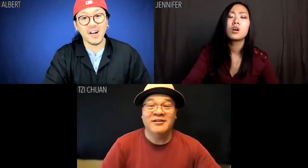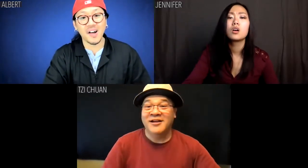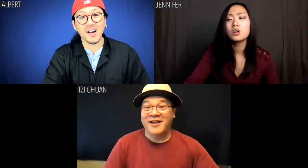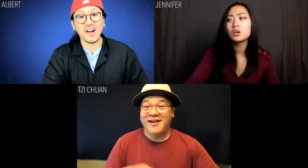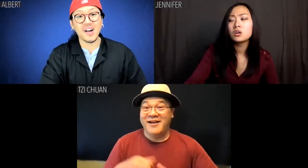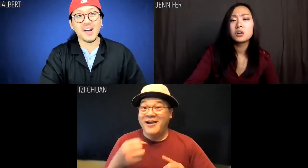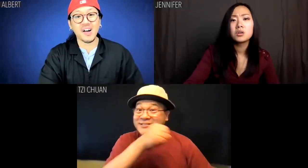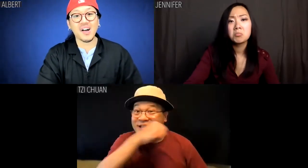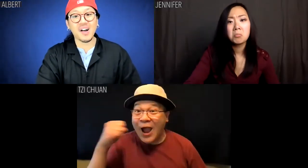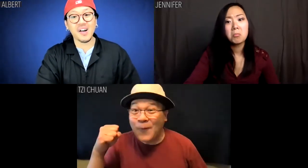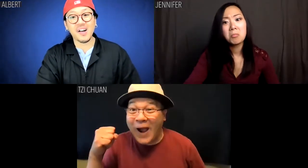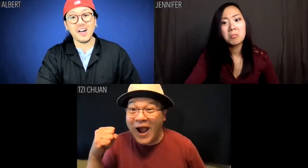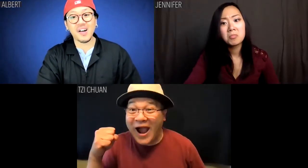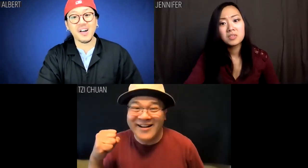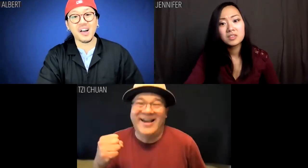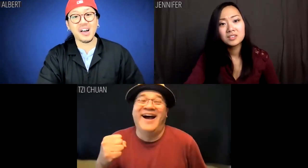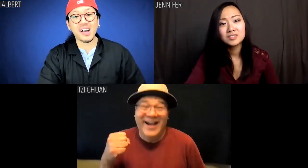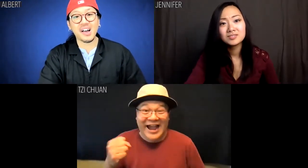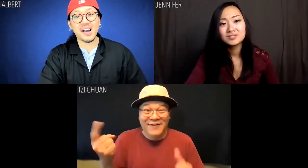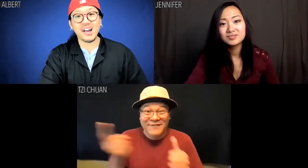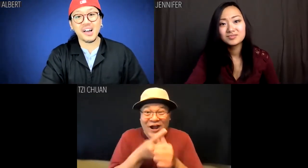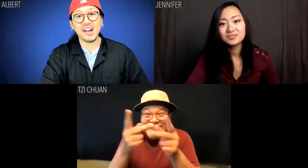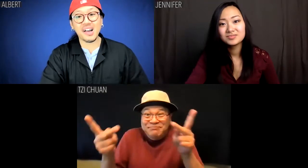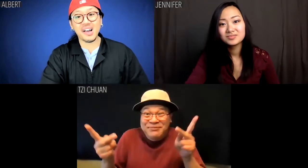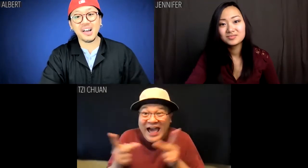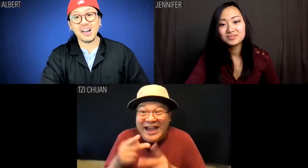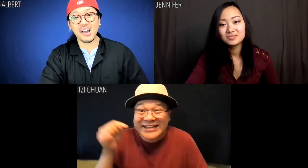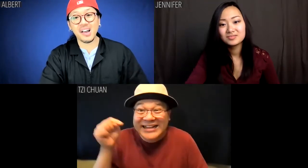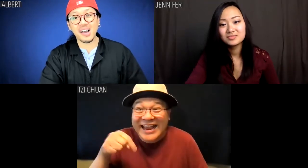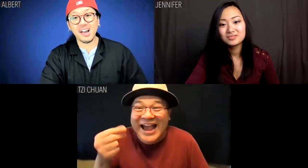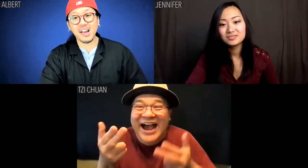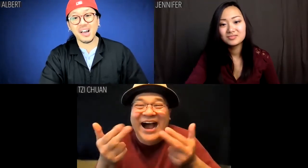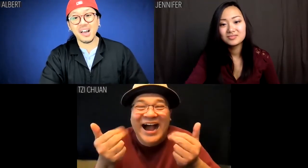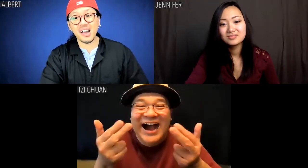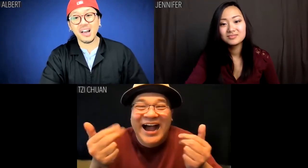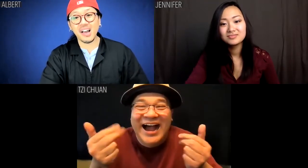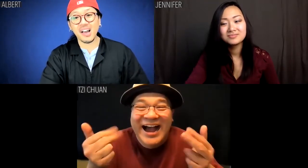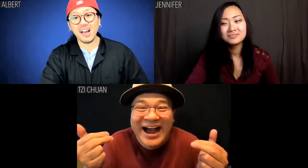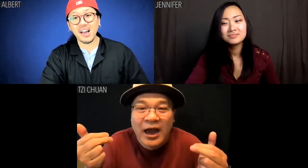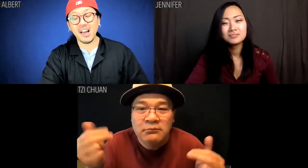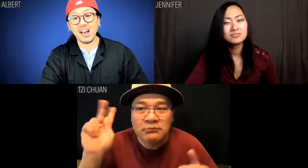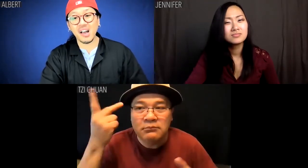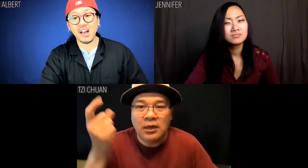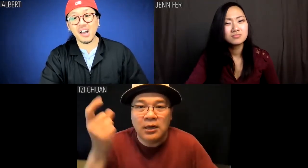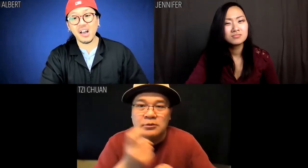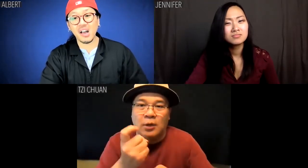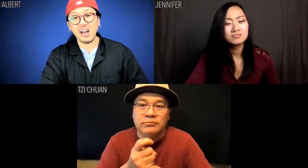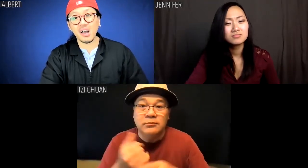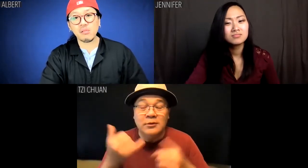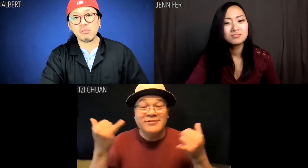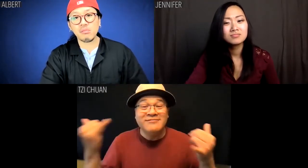Tzi Chuan: Which means that it never existed in the first place! Ha ha haaaa. Bureaucrat joke.